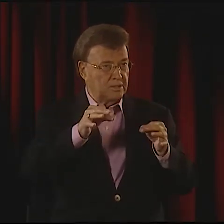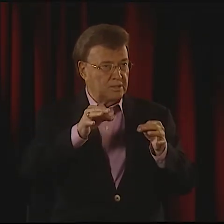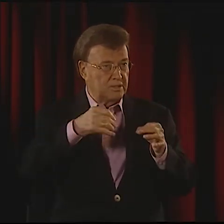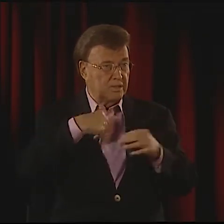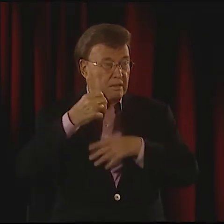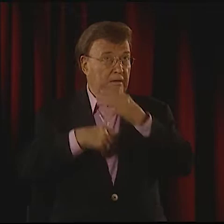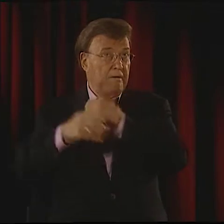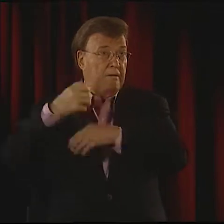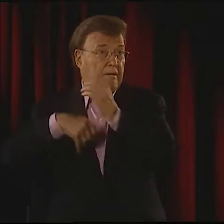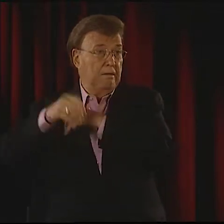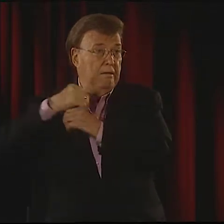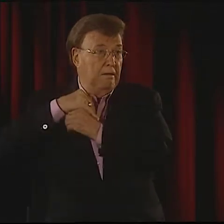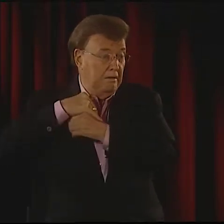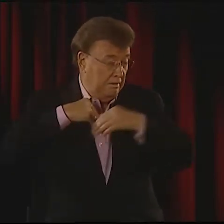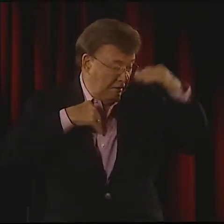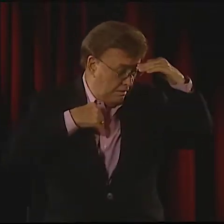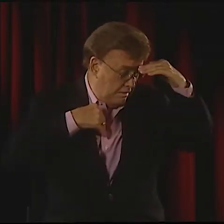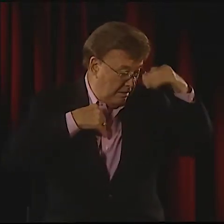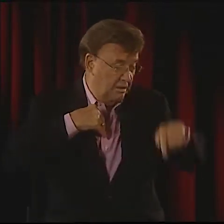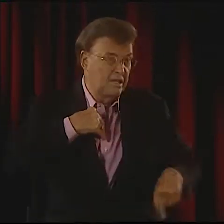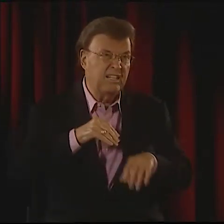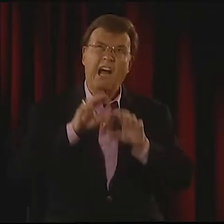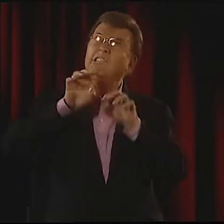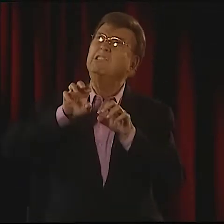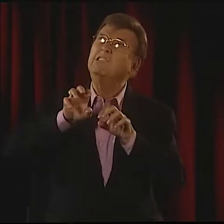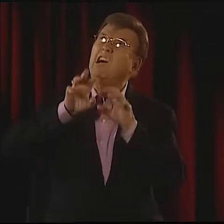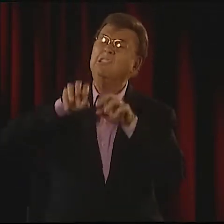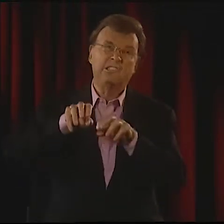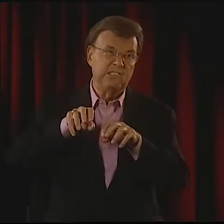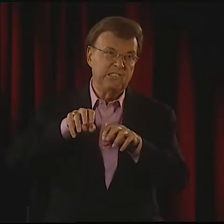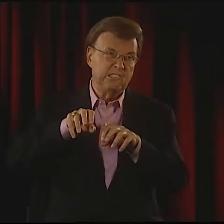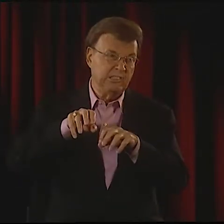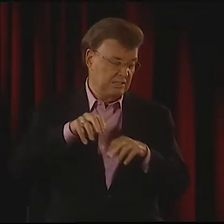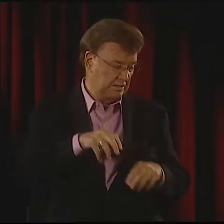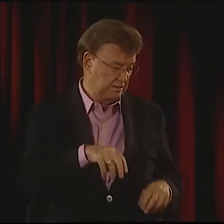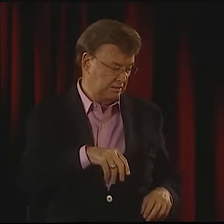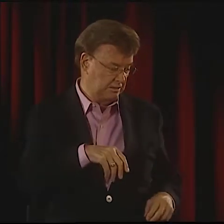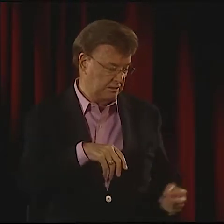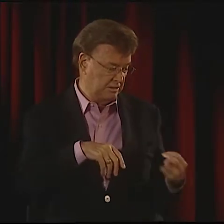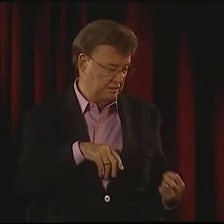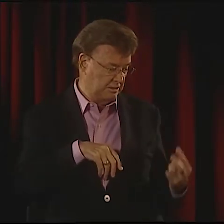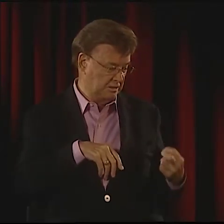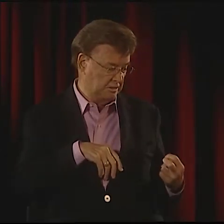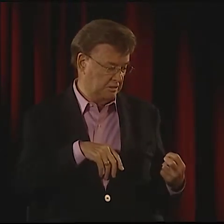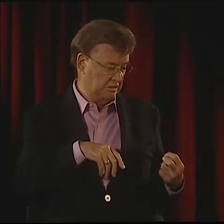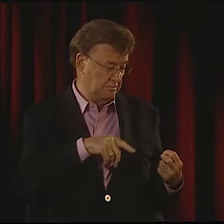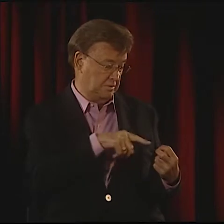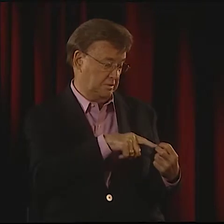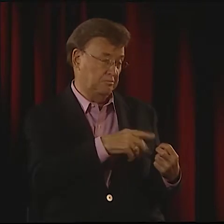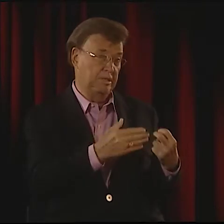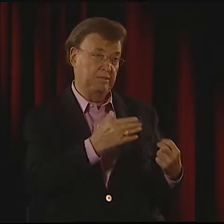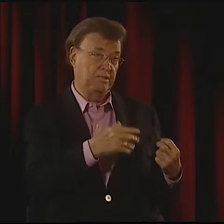IF YOU WERE SEEING SOMETHING FROM THE TOP OF A TREE, DESCRIBING THAT, IF YOU'RE CLIMBING UP A TREE